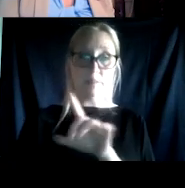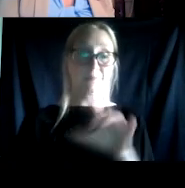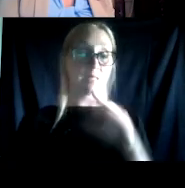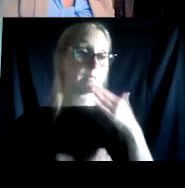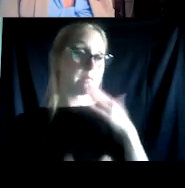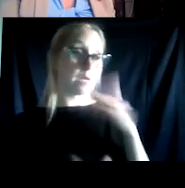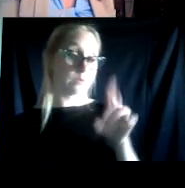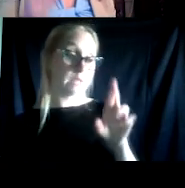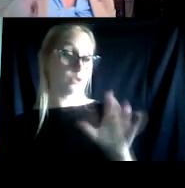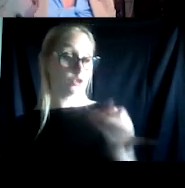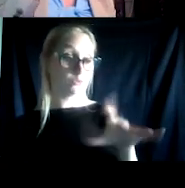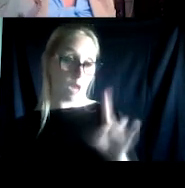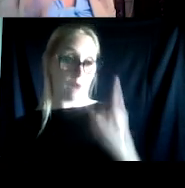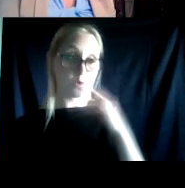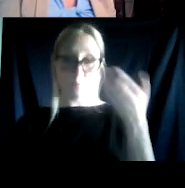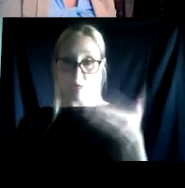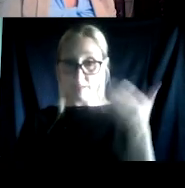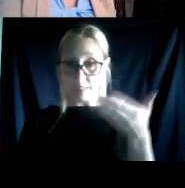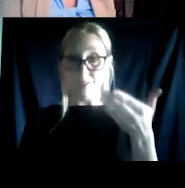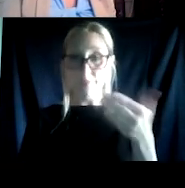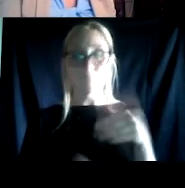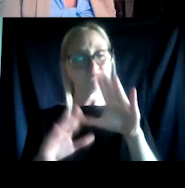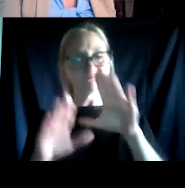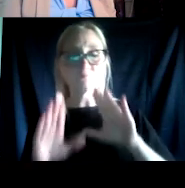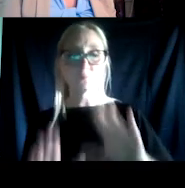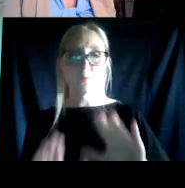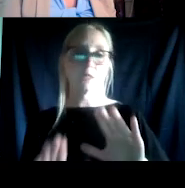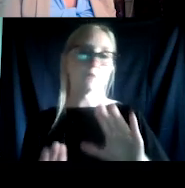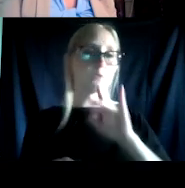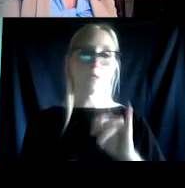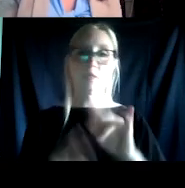and what a wonderful, very rich conversation.